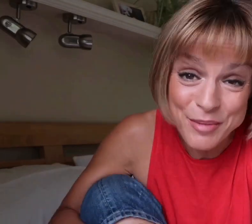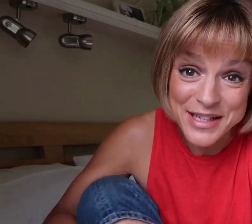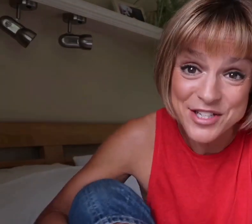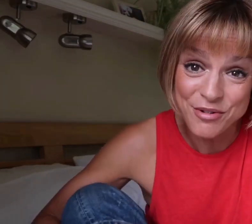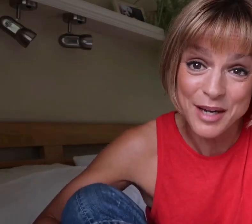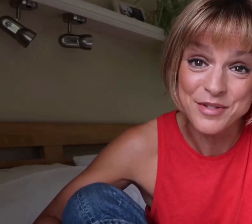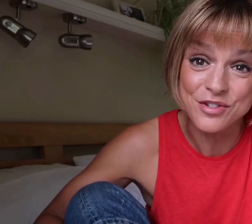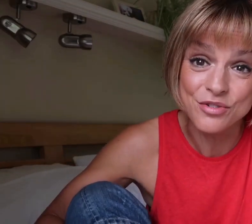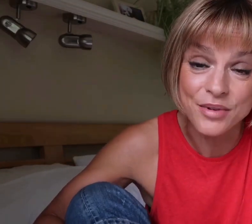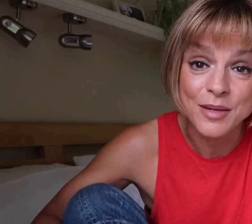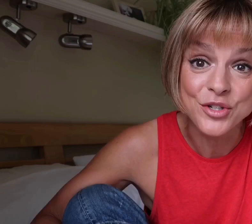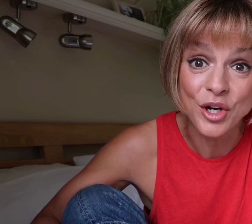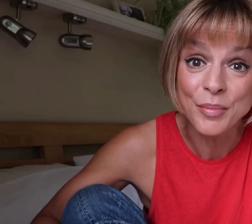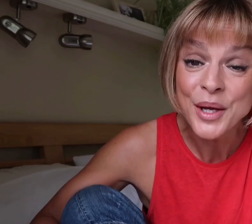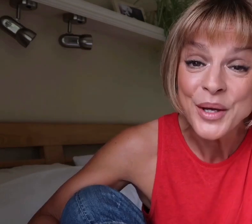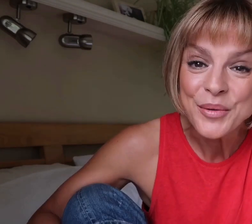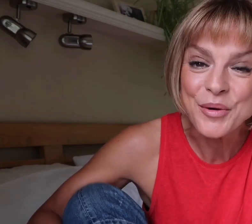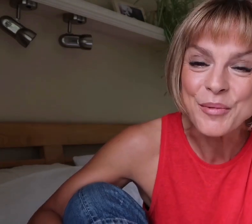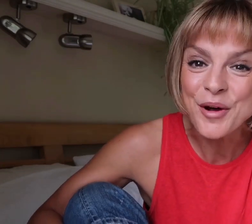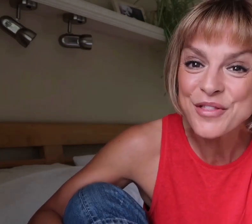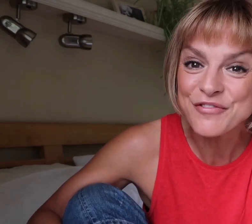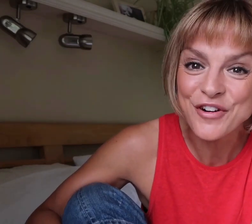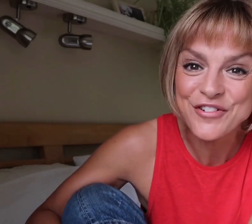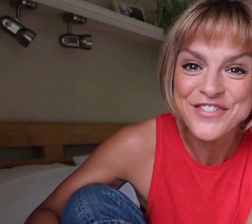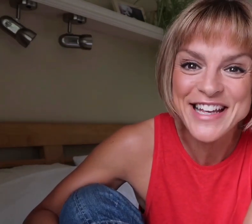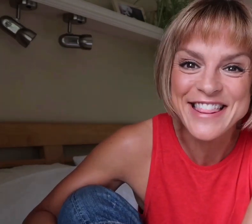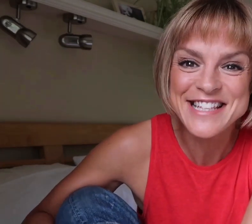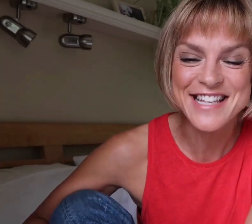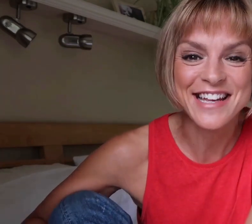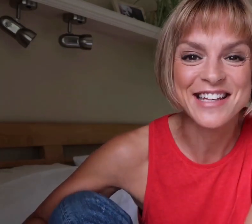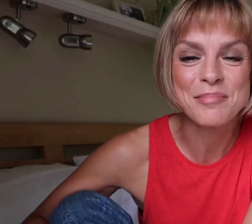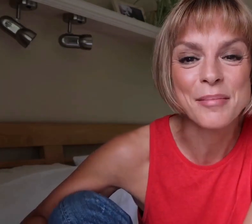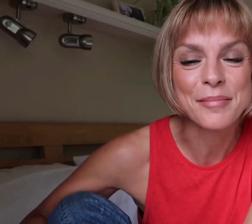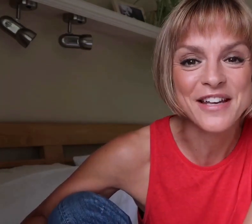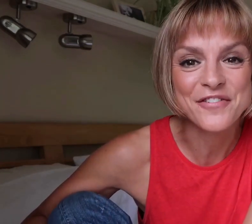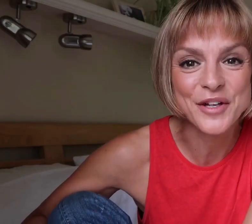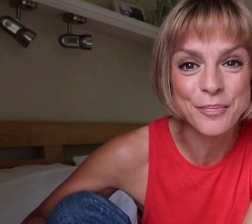be described as a dream job we were both involved in the second 'Mamma Mia' film